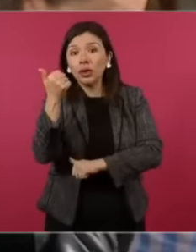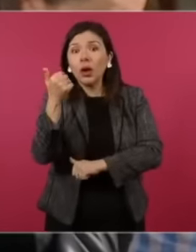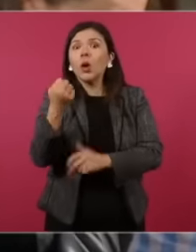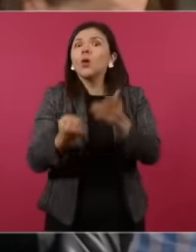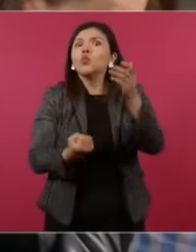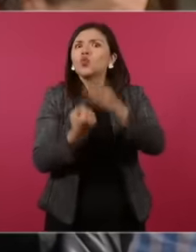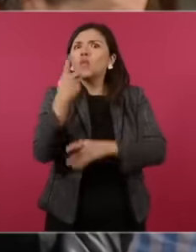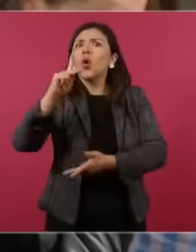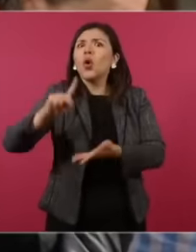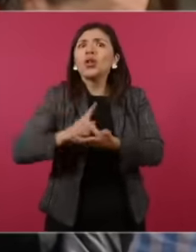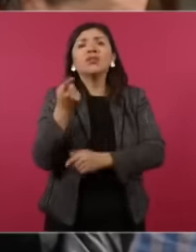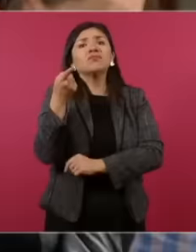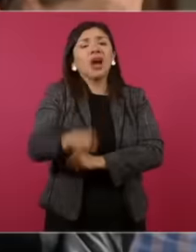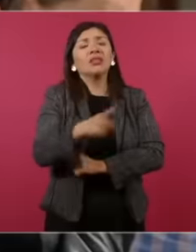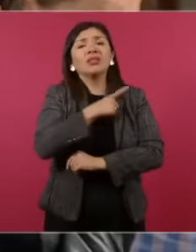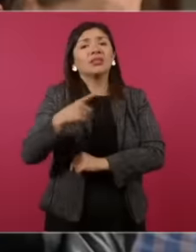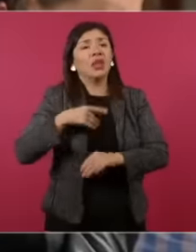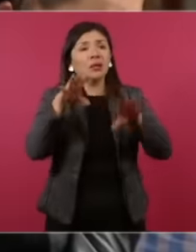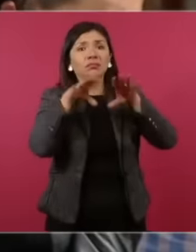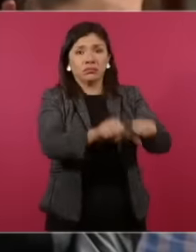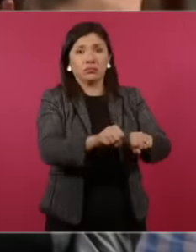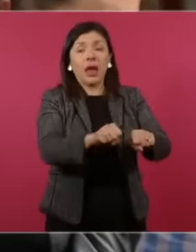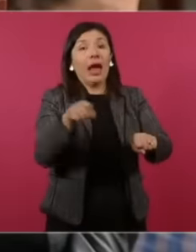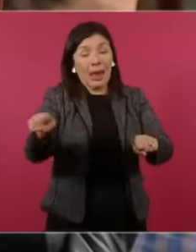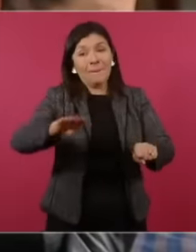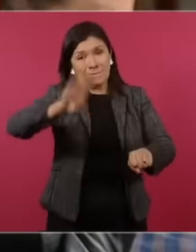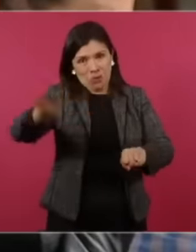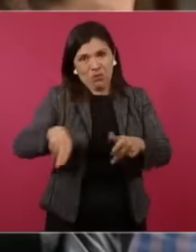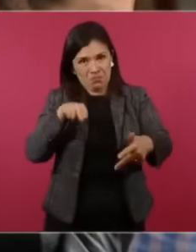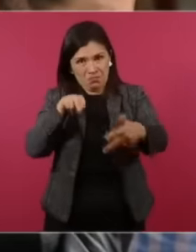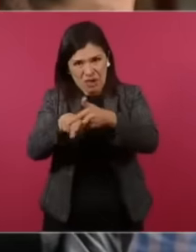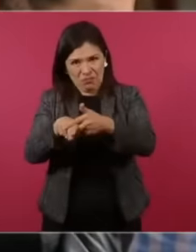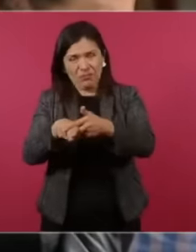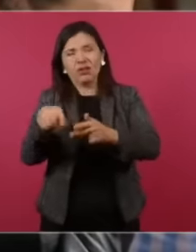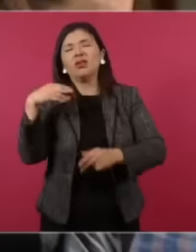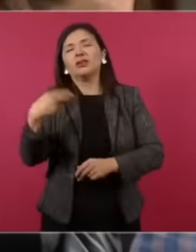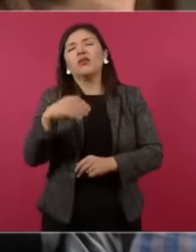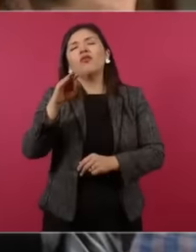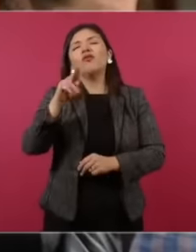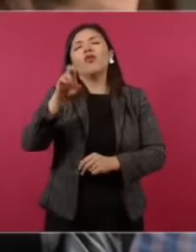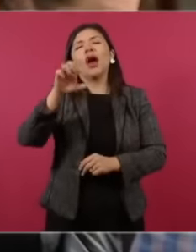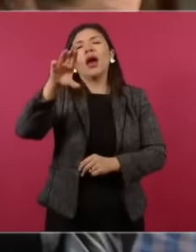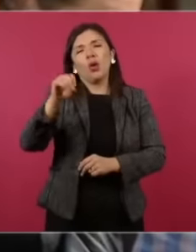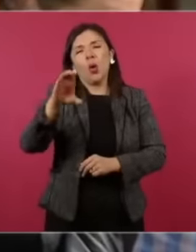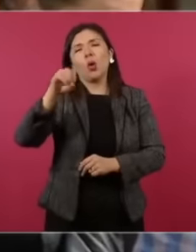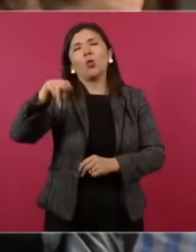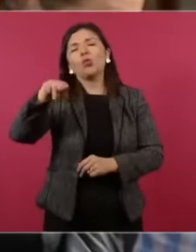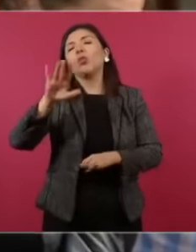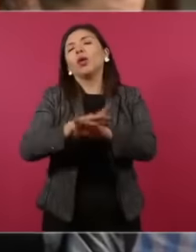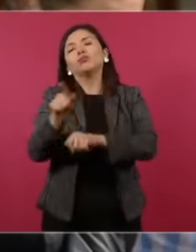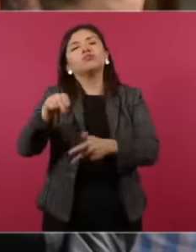Oh well, what they murdered was something in the common jurisdiction because it was a murder. They murdered him. They see it